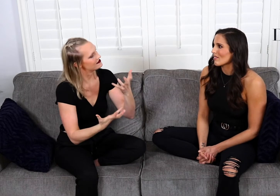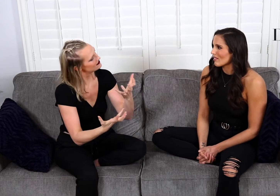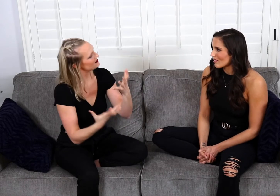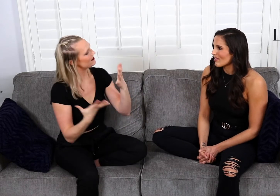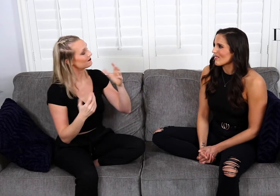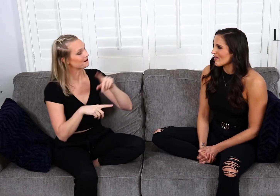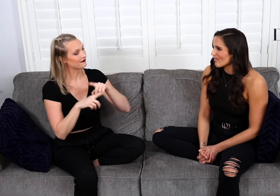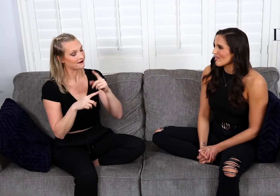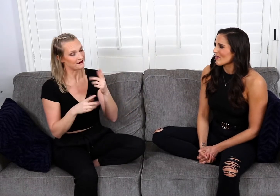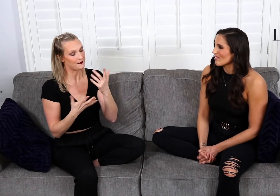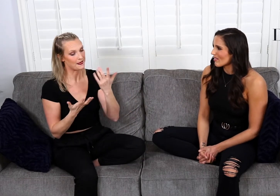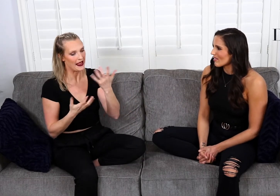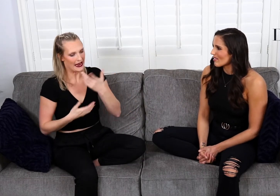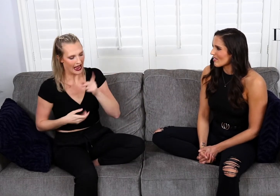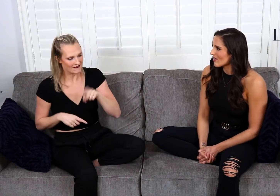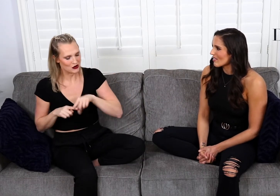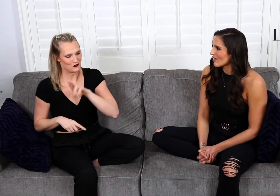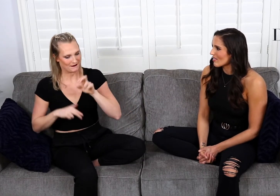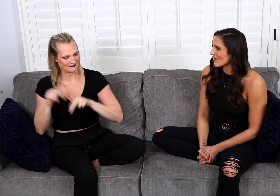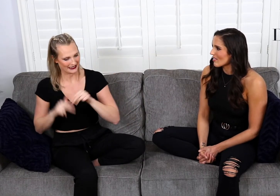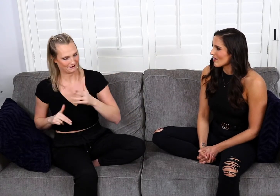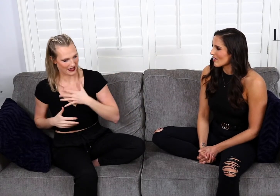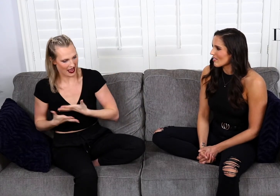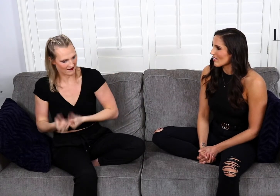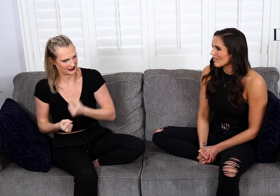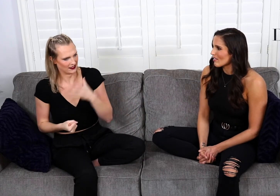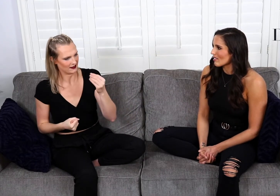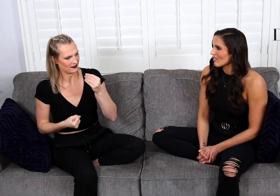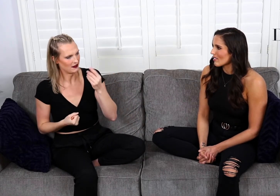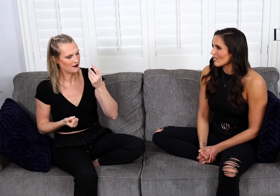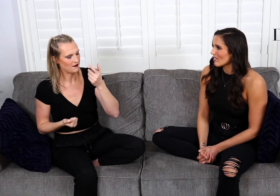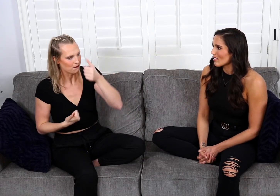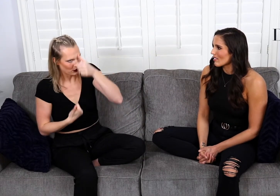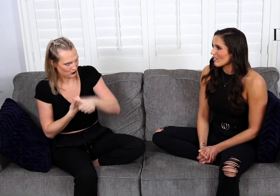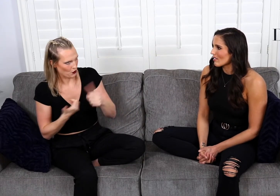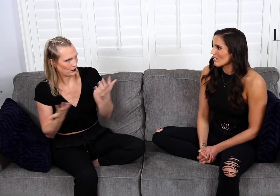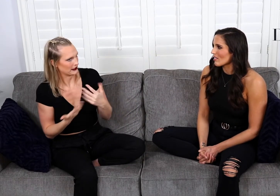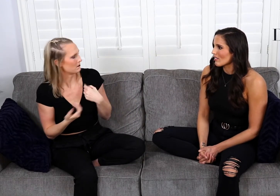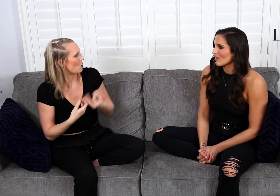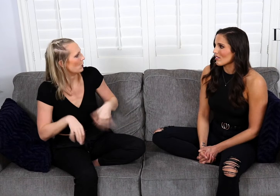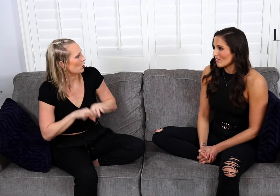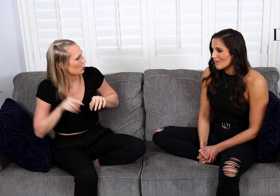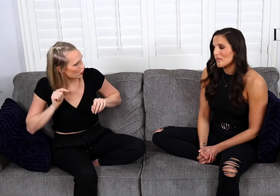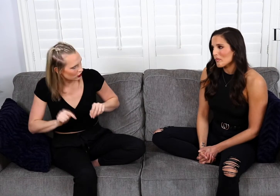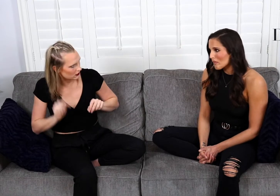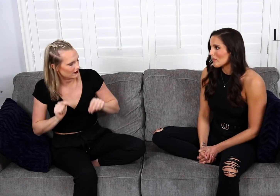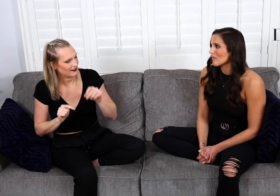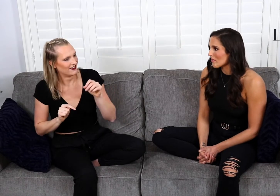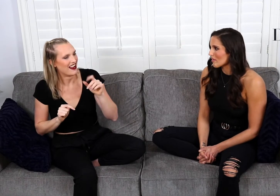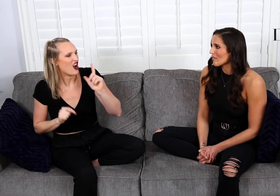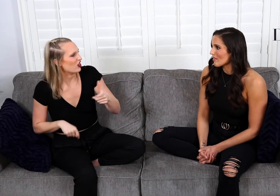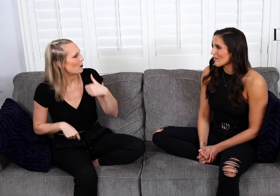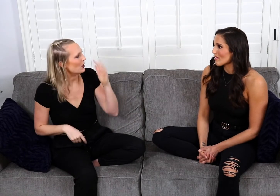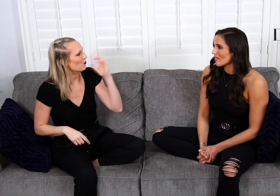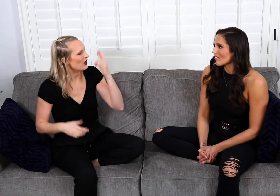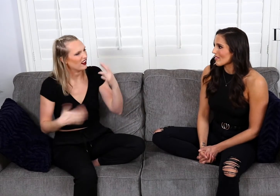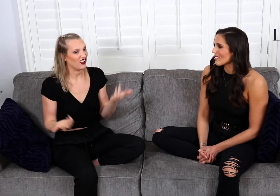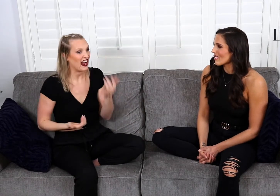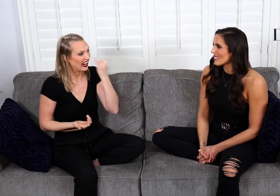So from there, I have to rebuild my confidence and remember what my value is and what I have to give and realize, “You know, what...